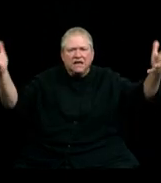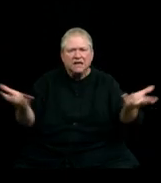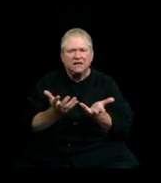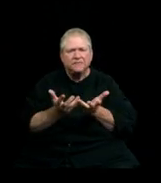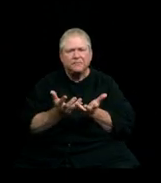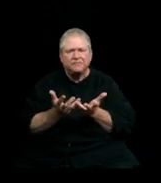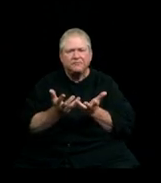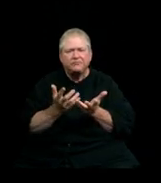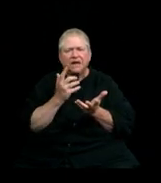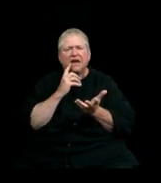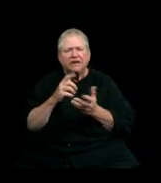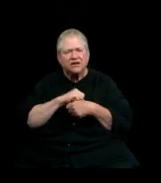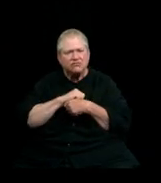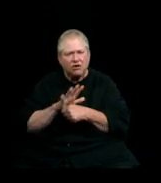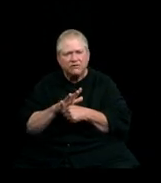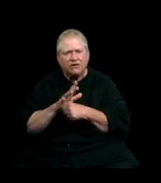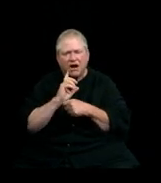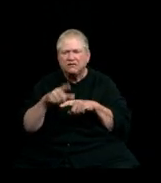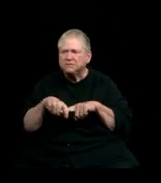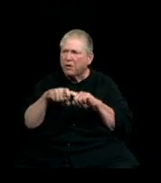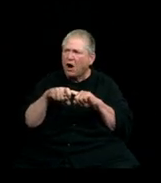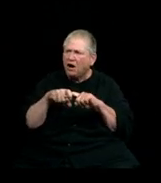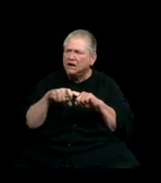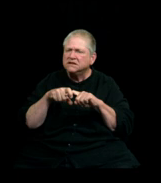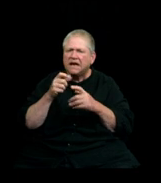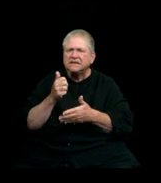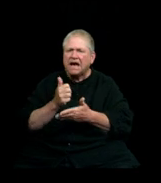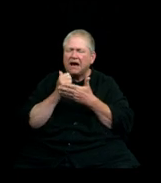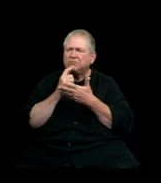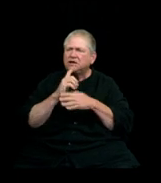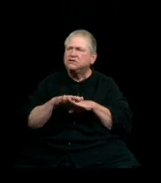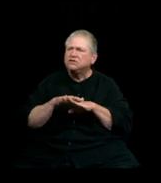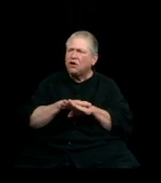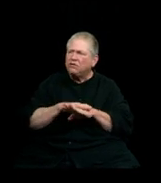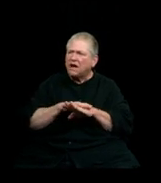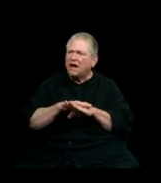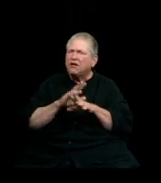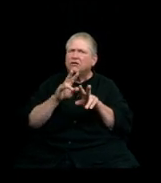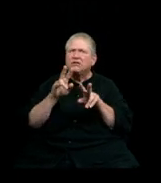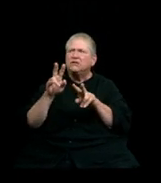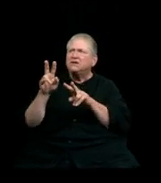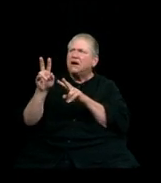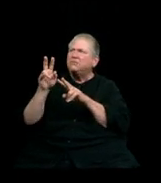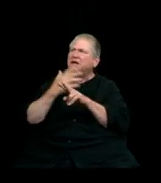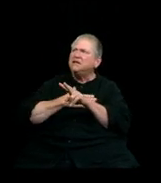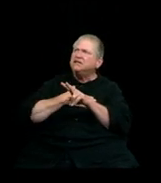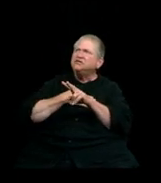The Great Pause of the Coronavirus has helped us slow down, look up, and appreciate the quiet beauty of clear skies,